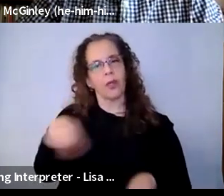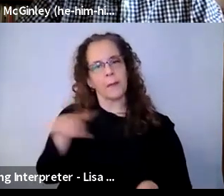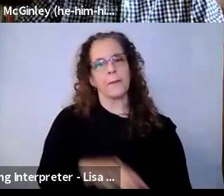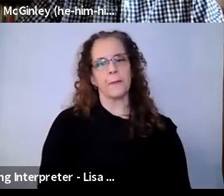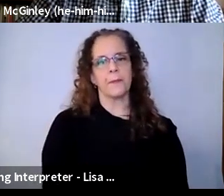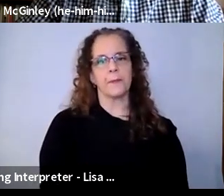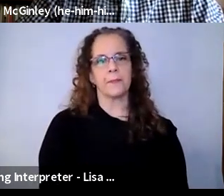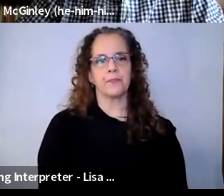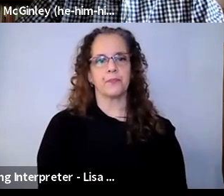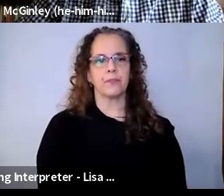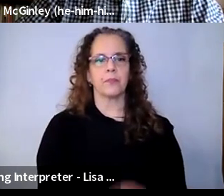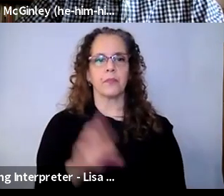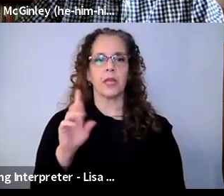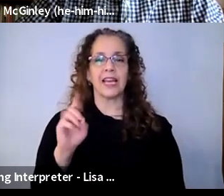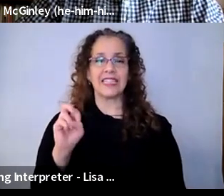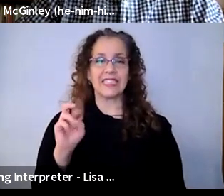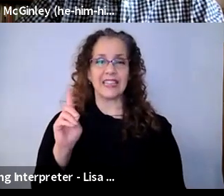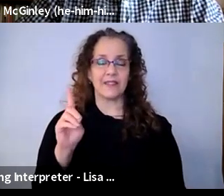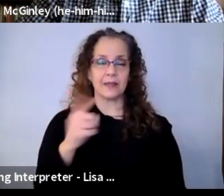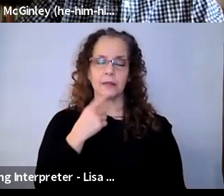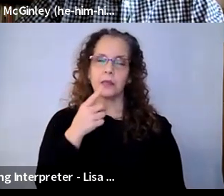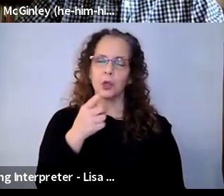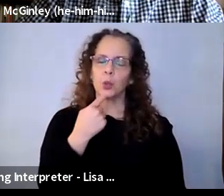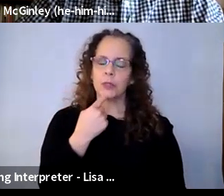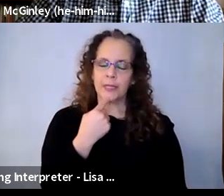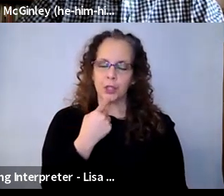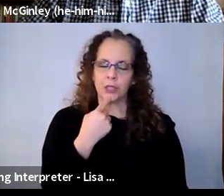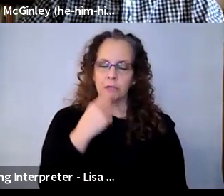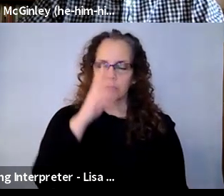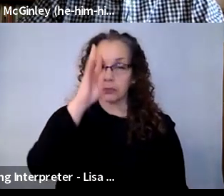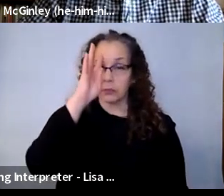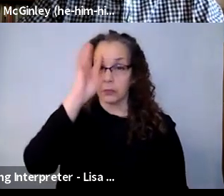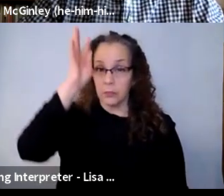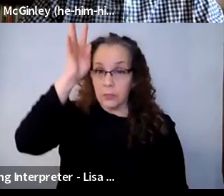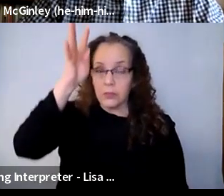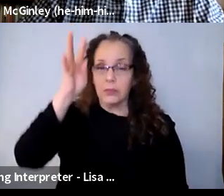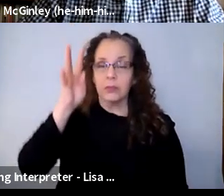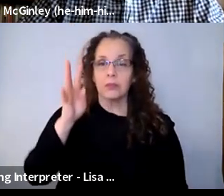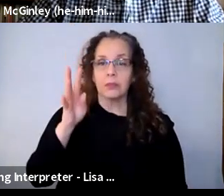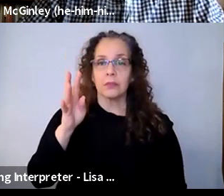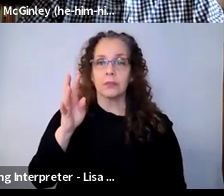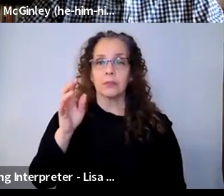David Shane: You mentioned you know, creative and innovative arts educators. So I'm going to go to one of our creative and